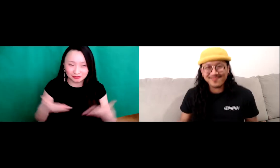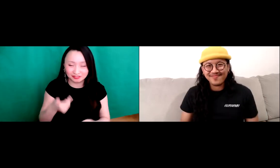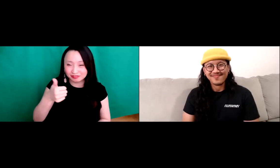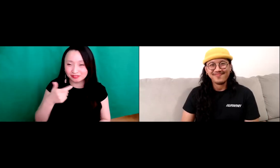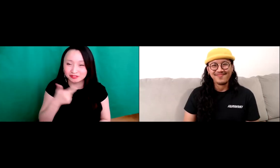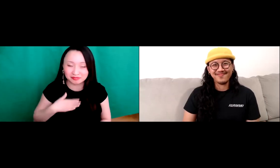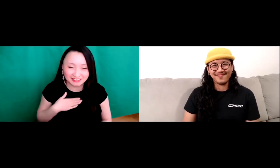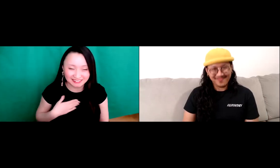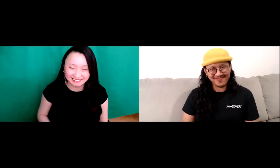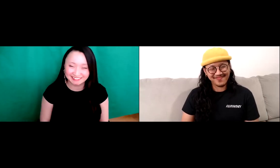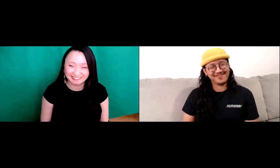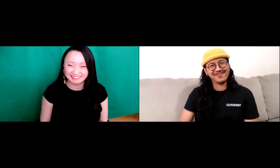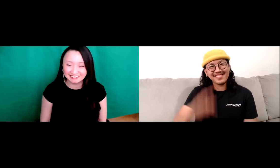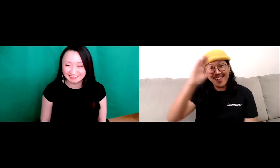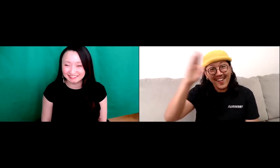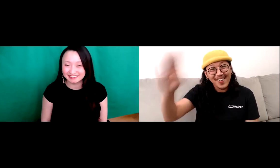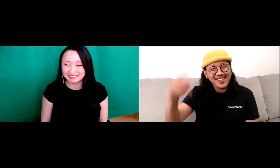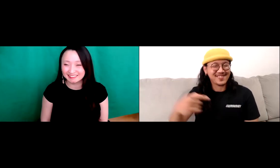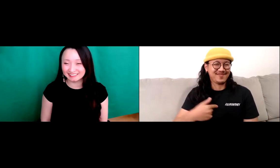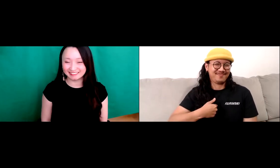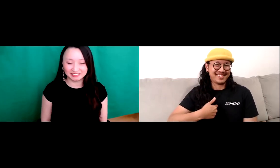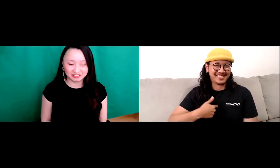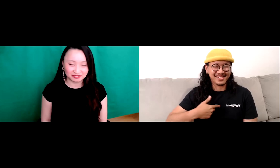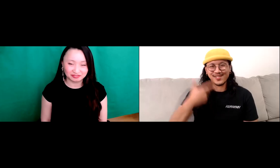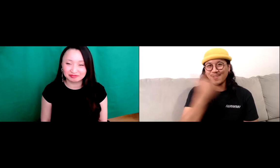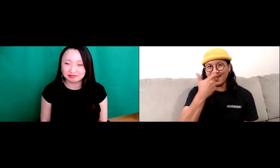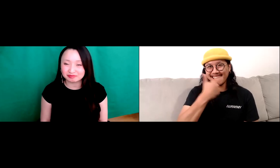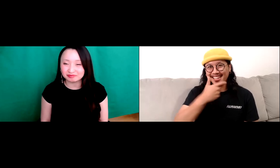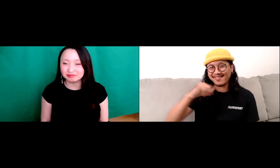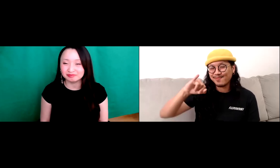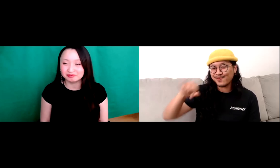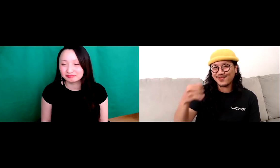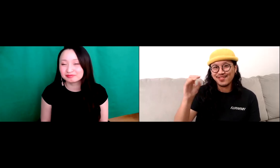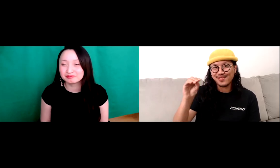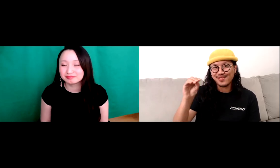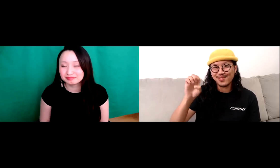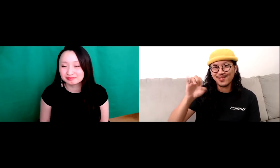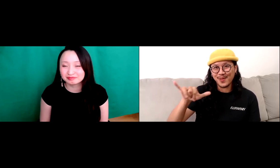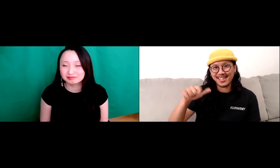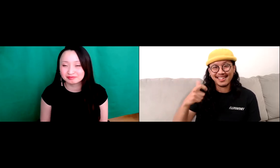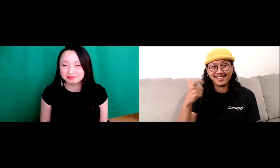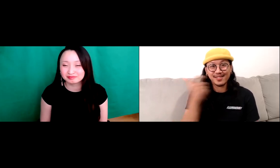Go ahead and introduce yourself Joey. Hello, I'm Joey.